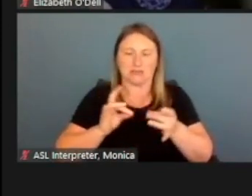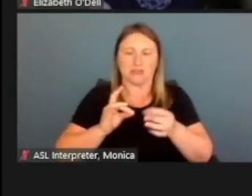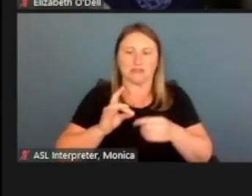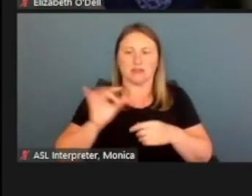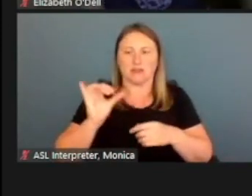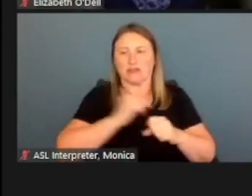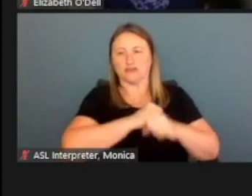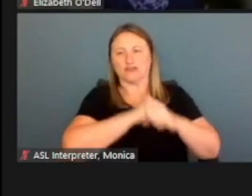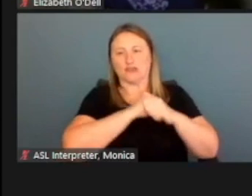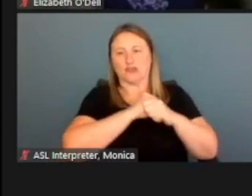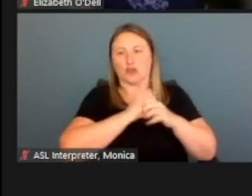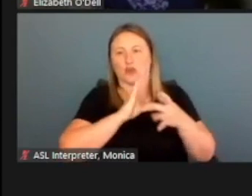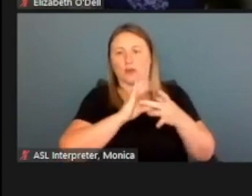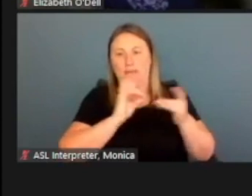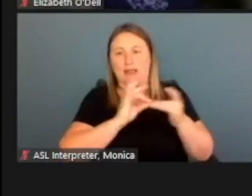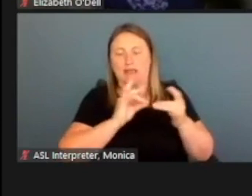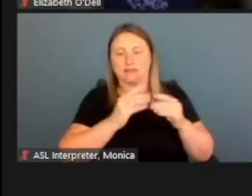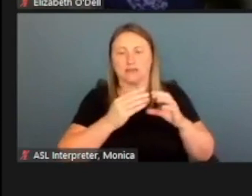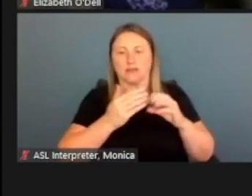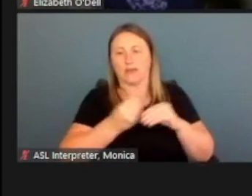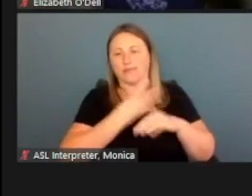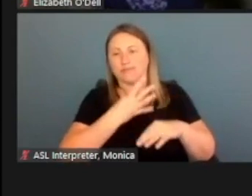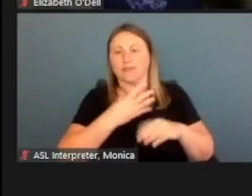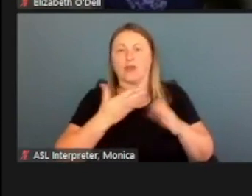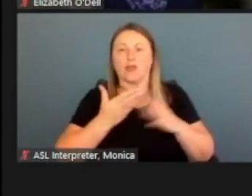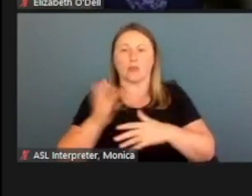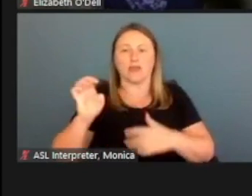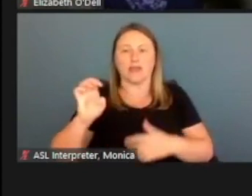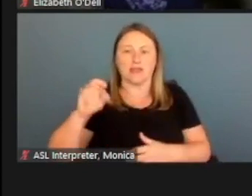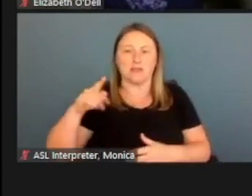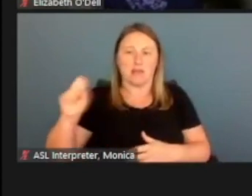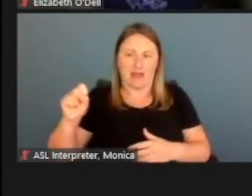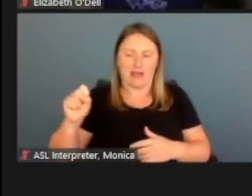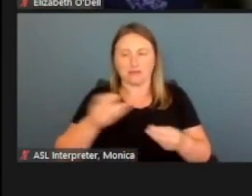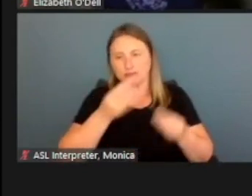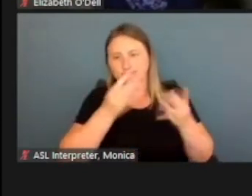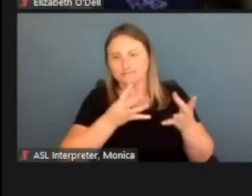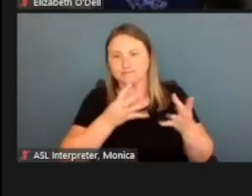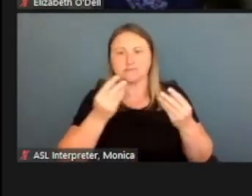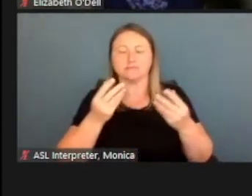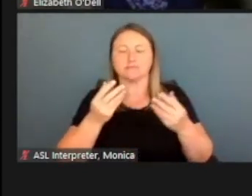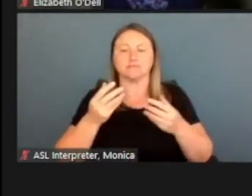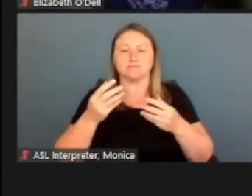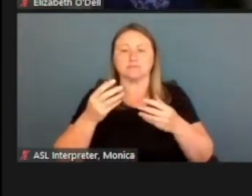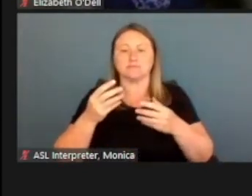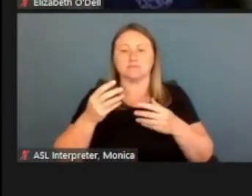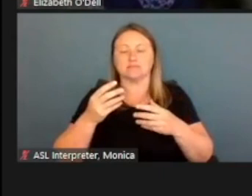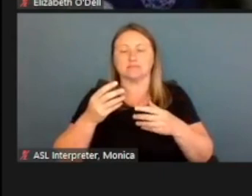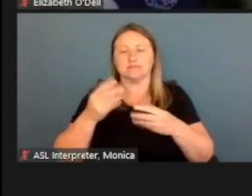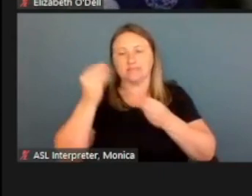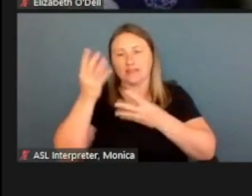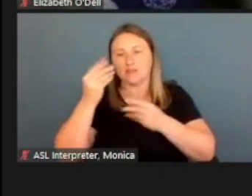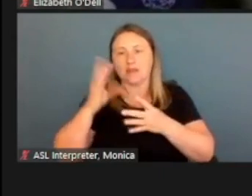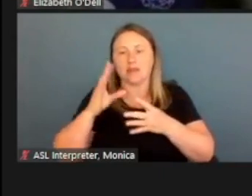that come through ePASS to notify them of information that they need to provide.